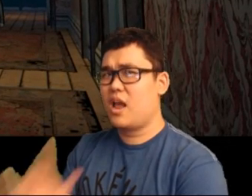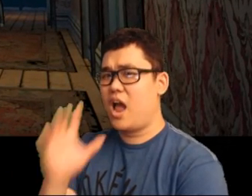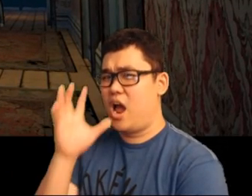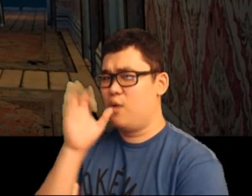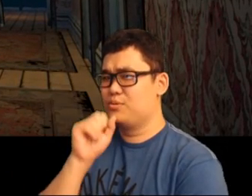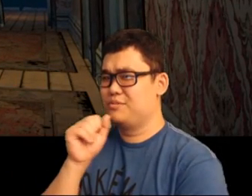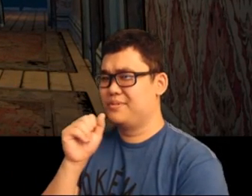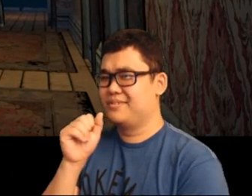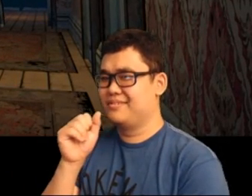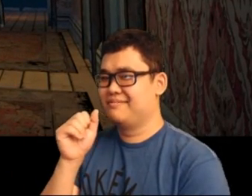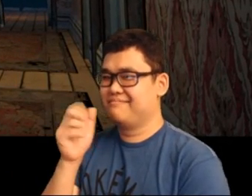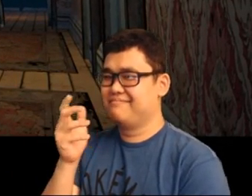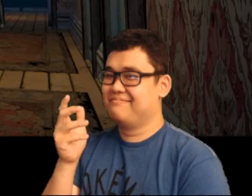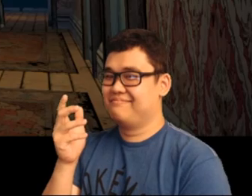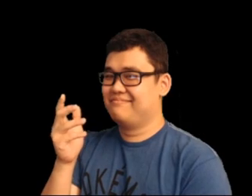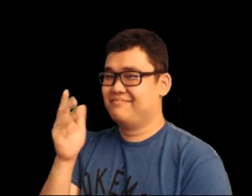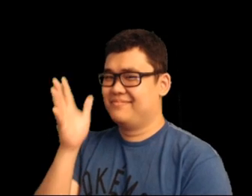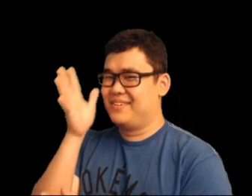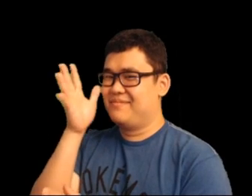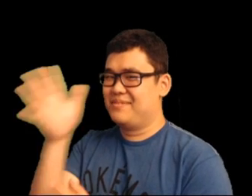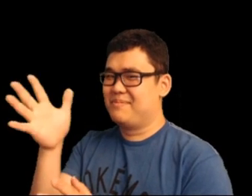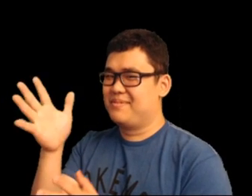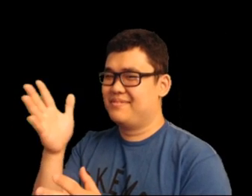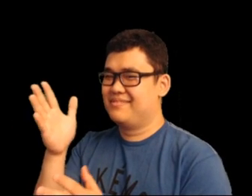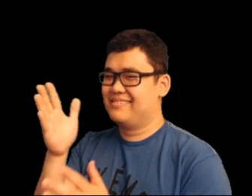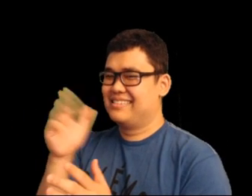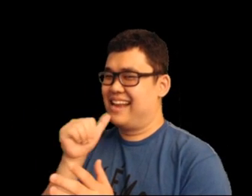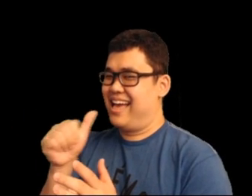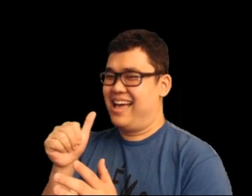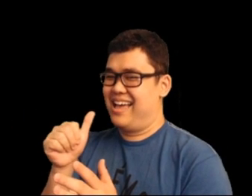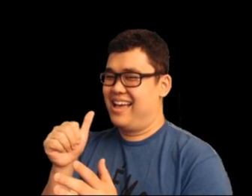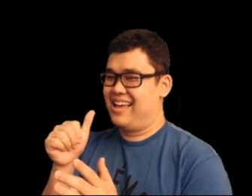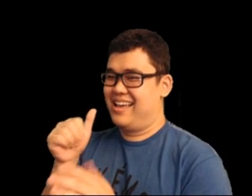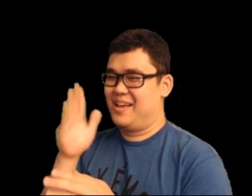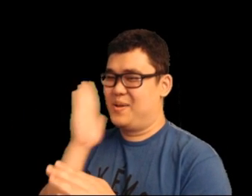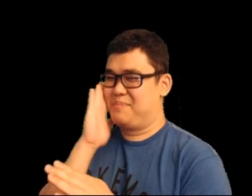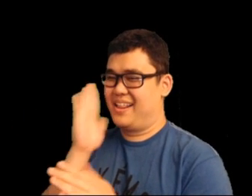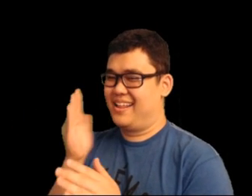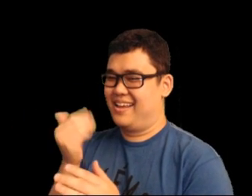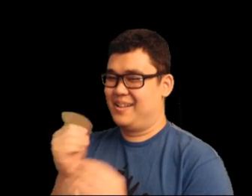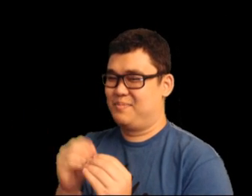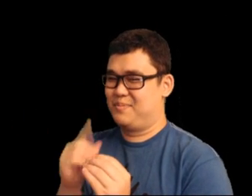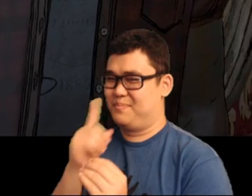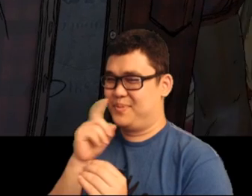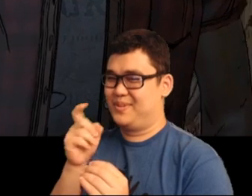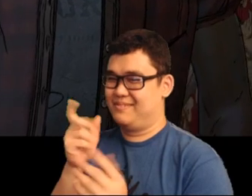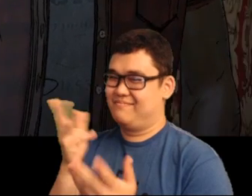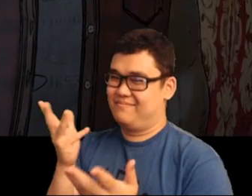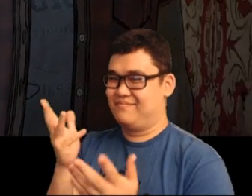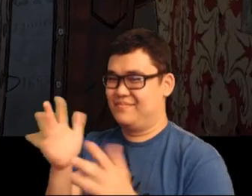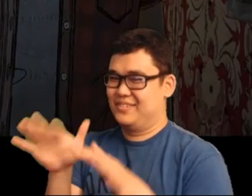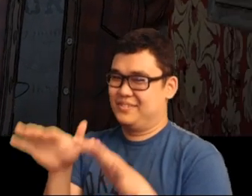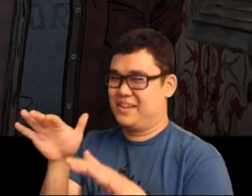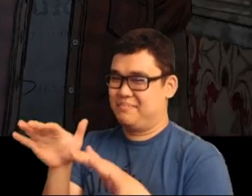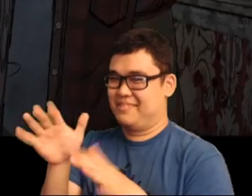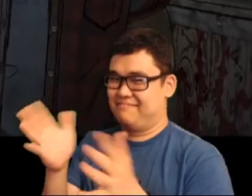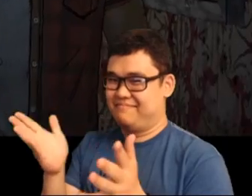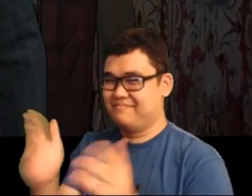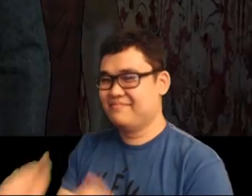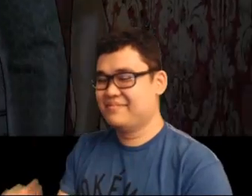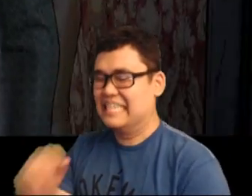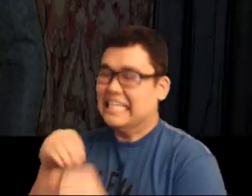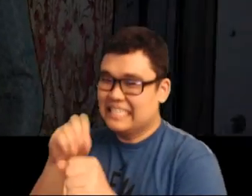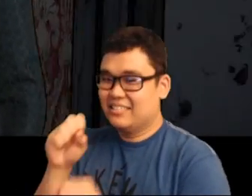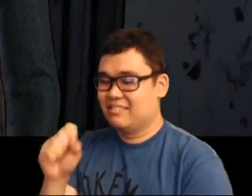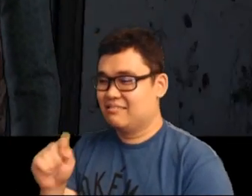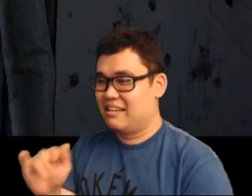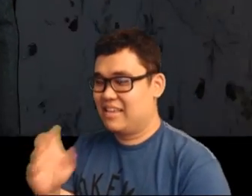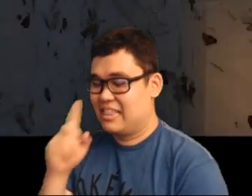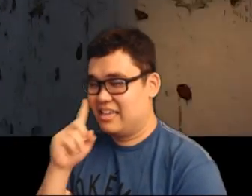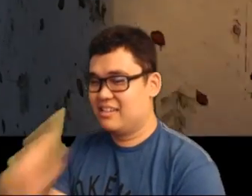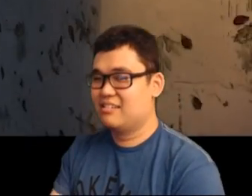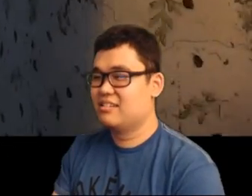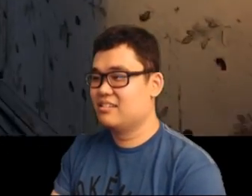Ah, I know a grandpa was not on a death bed because... obviously he is a zombie right now.